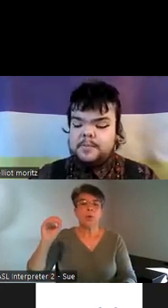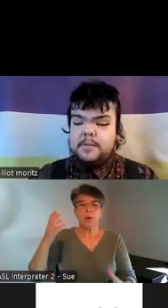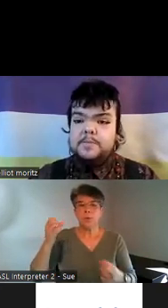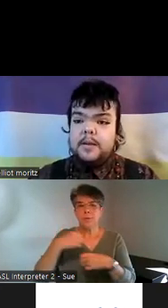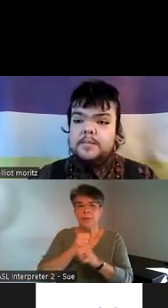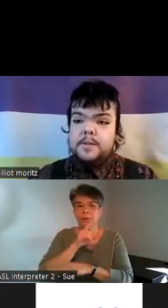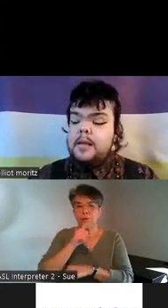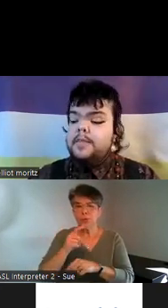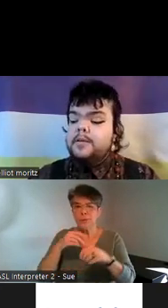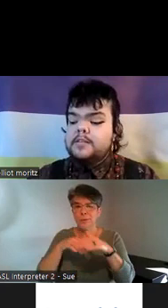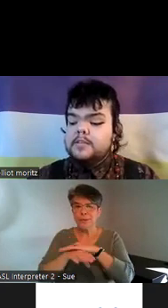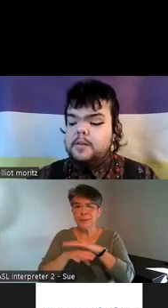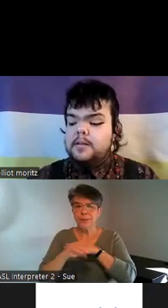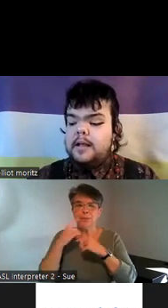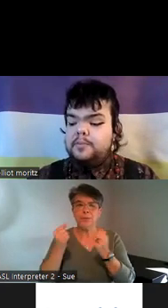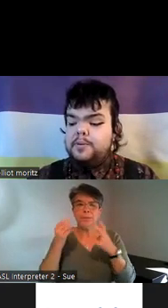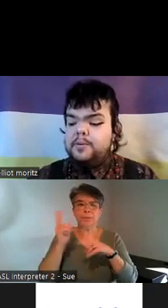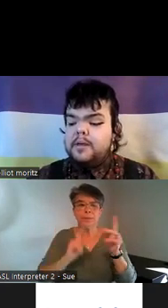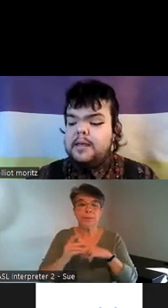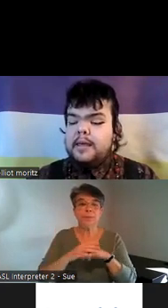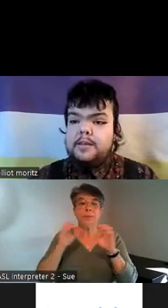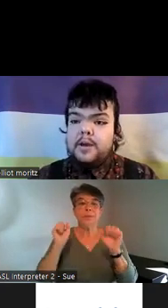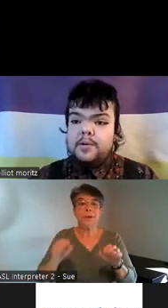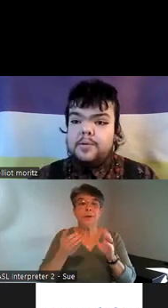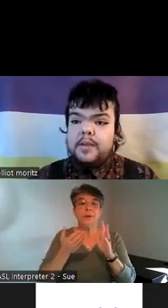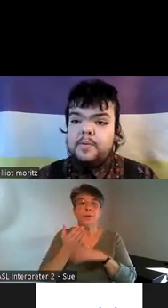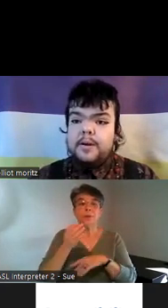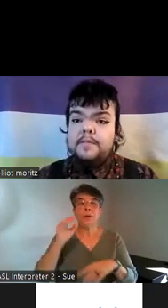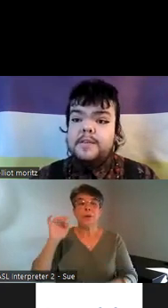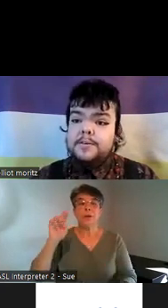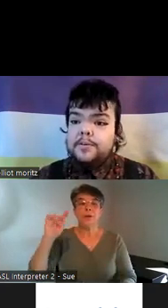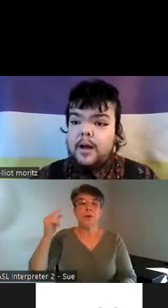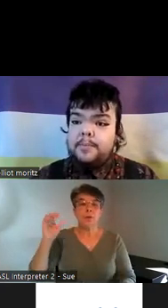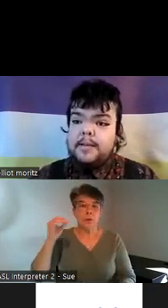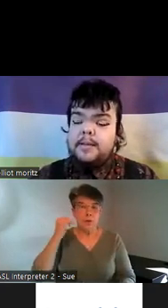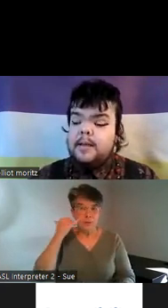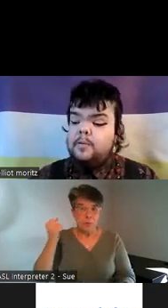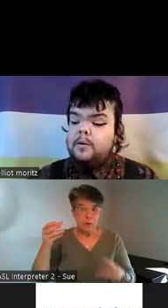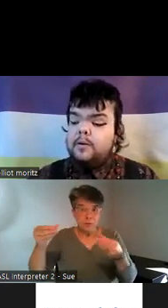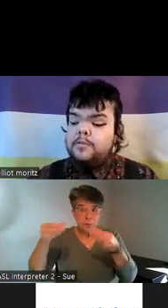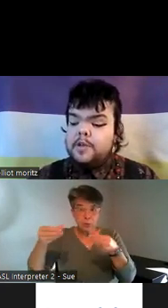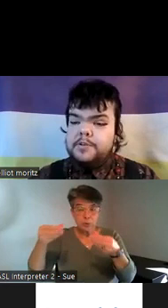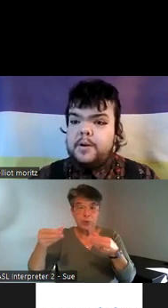many people as possible they're accessible through Indigo if you want a physical copy or there's also